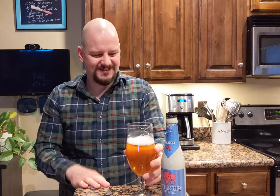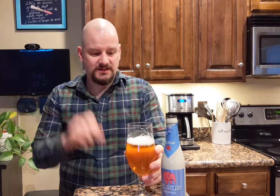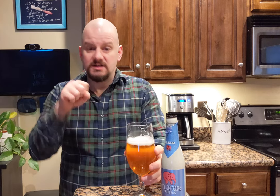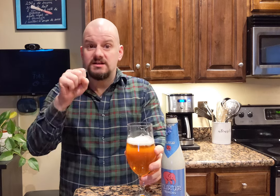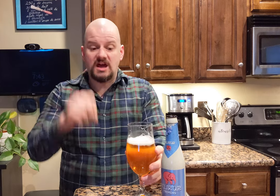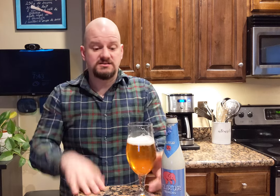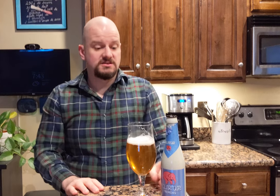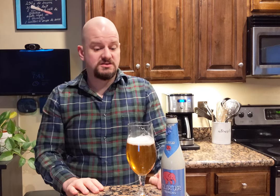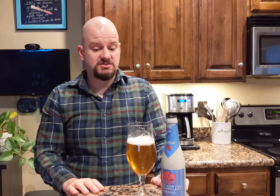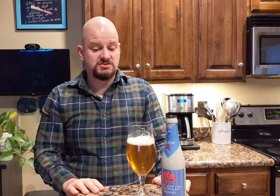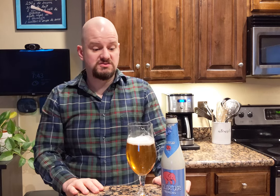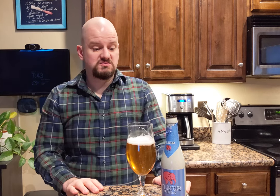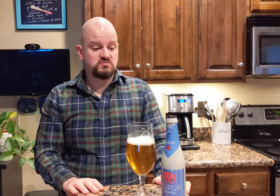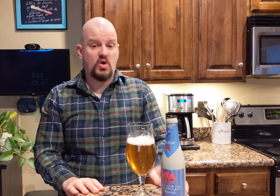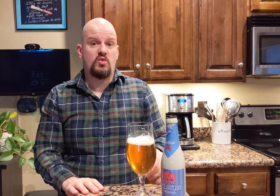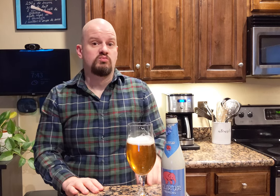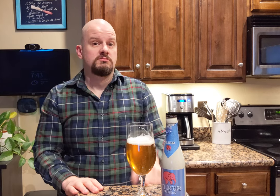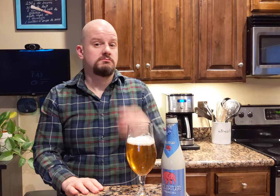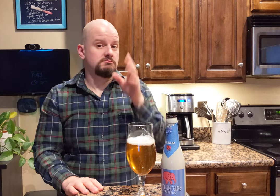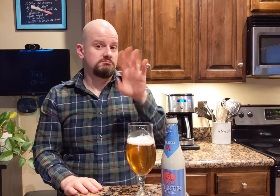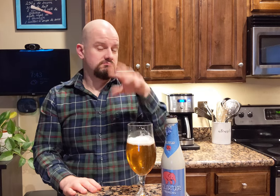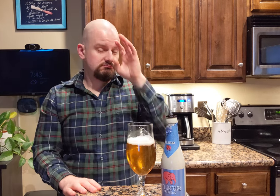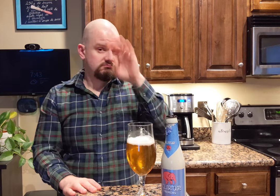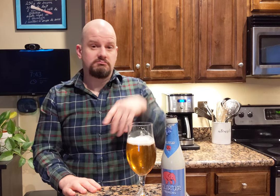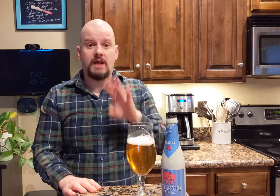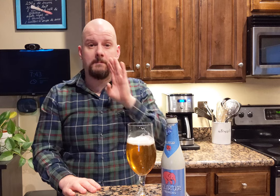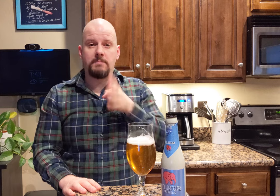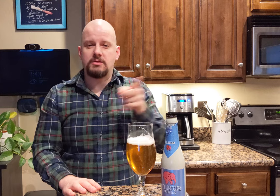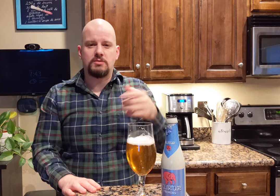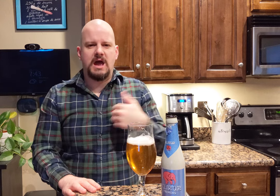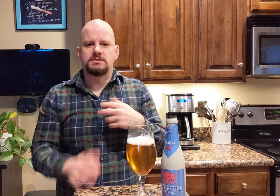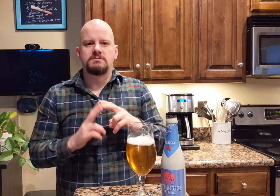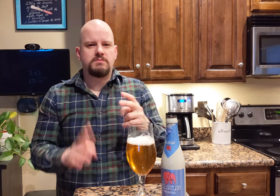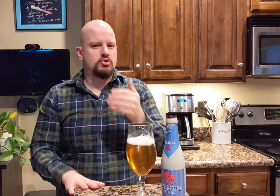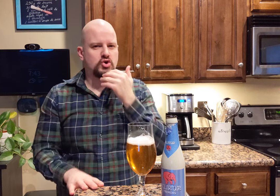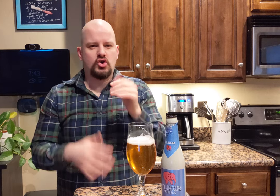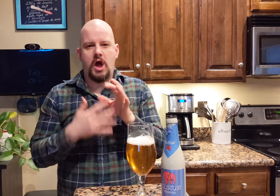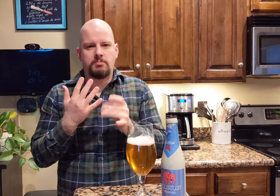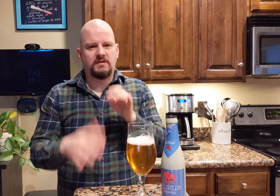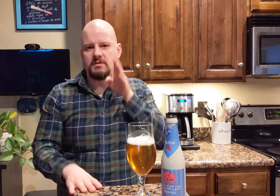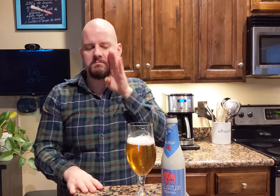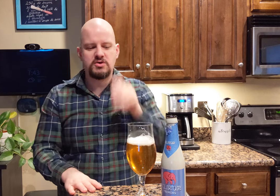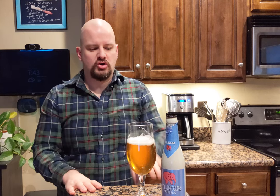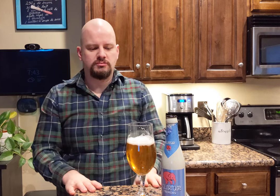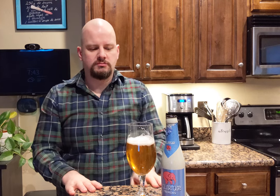Oh yes, Belgium has a very good option of beers.